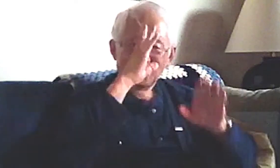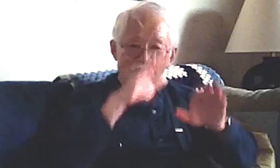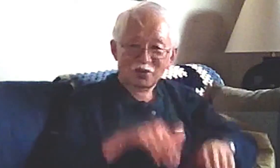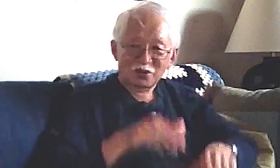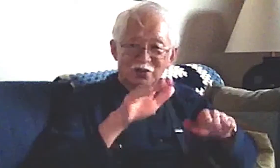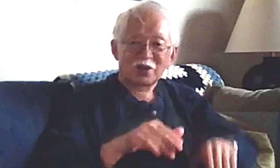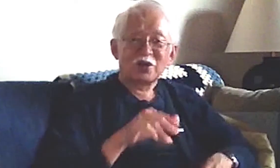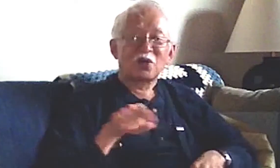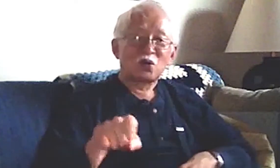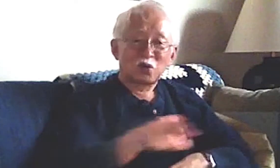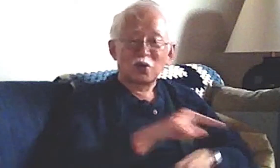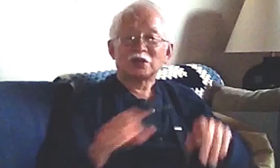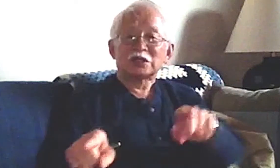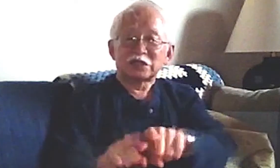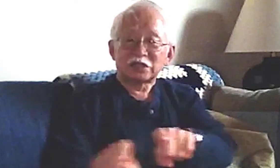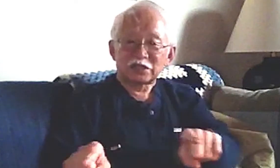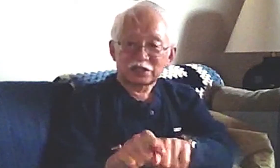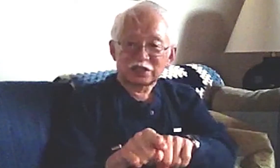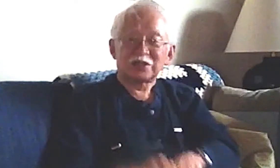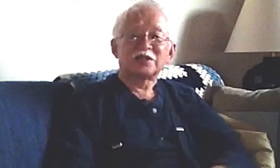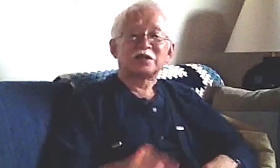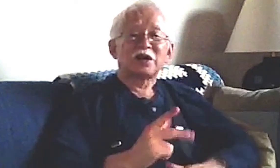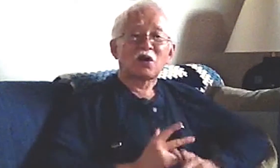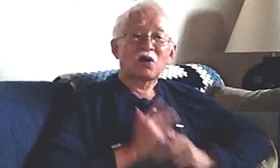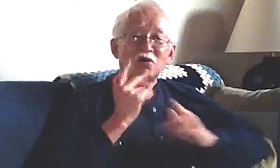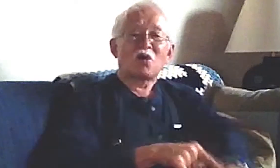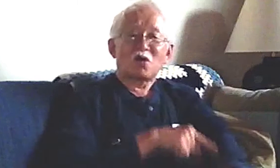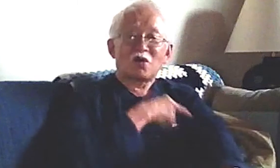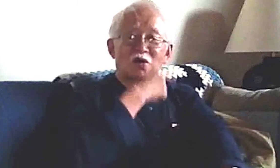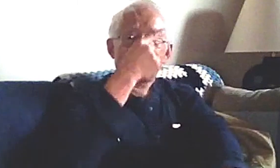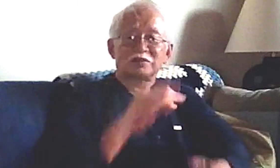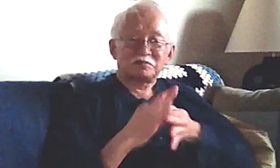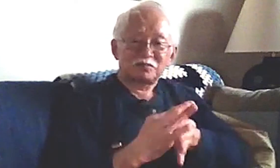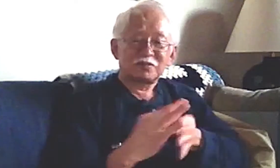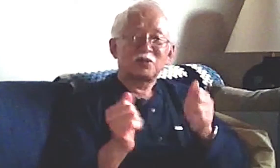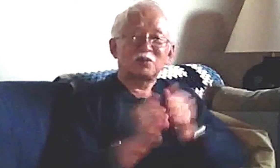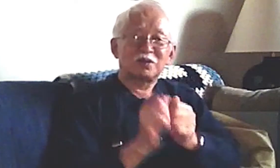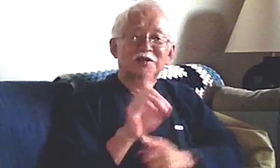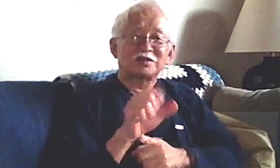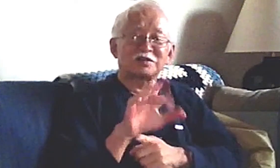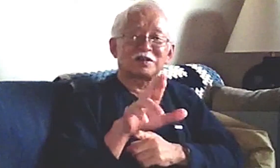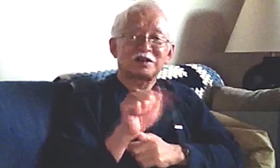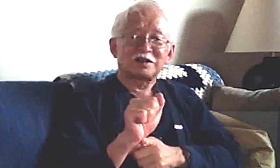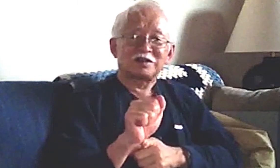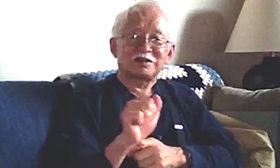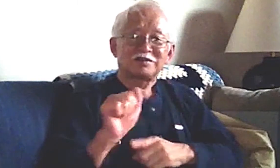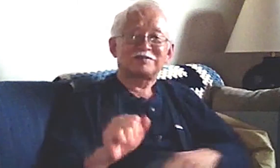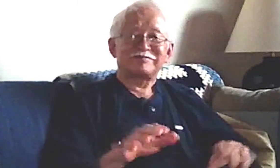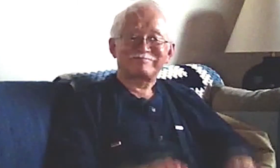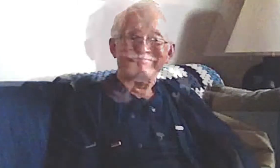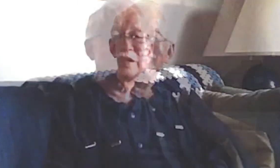I hope you will also have a life-long connection to DCARA as a supporter of their work.